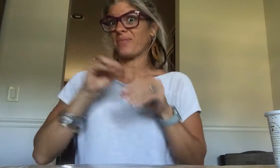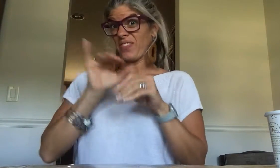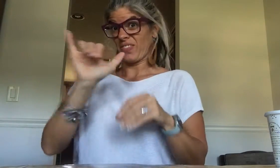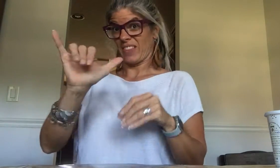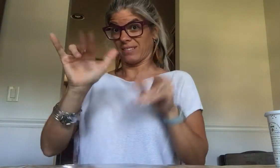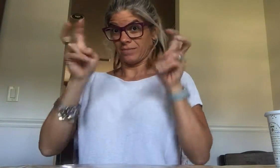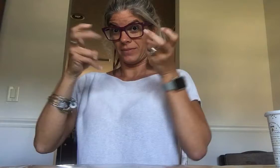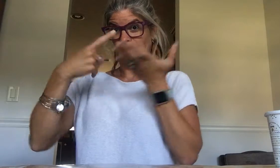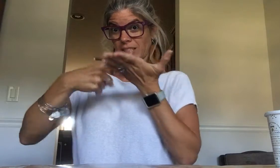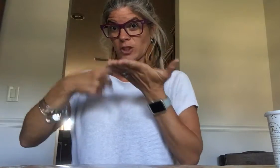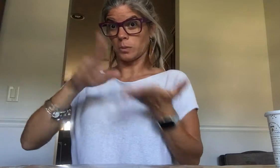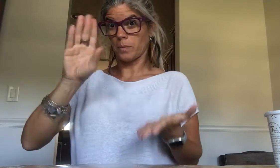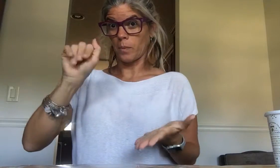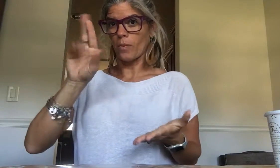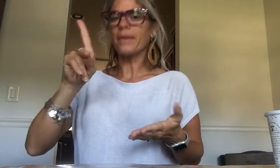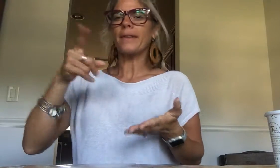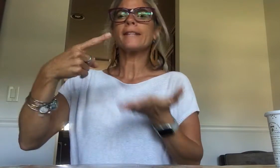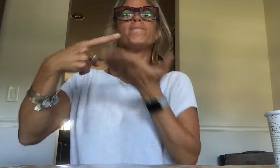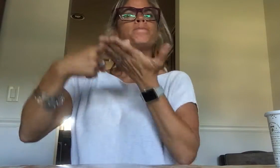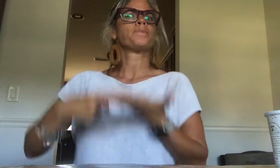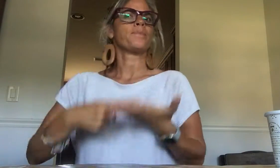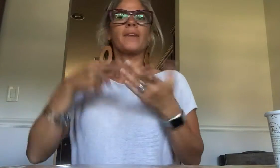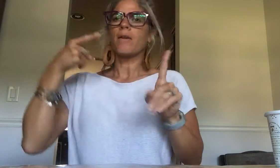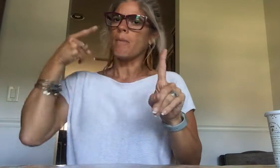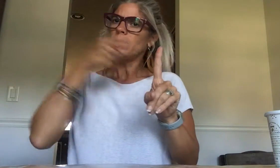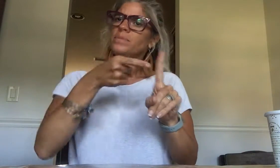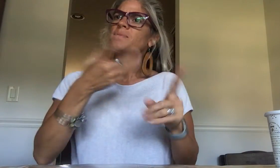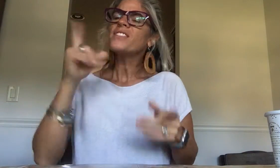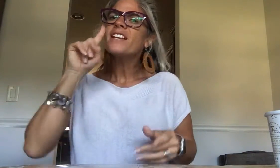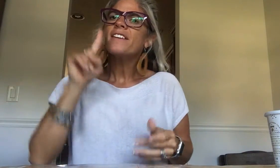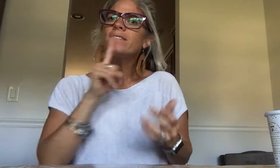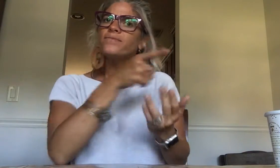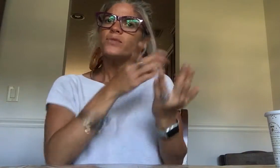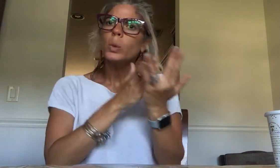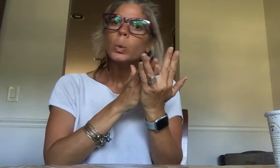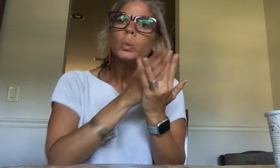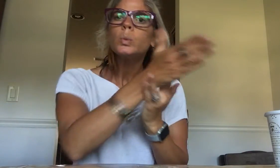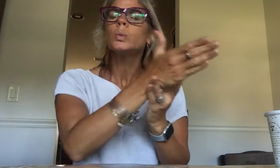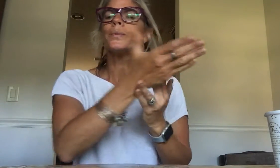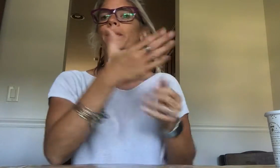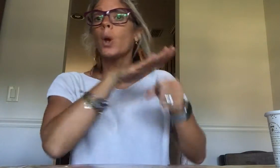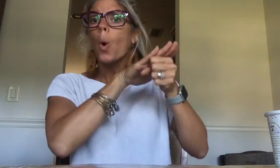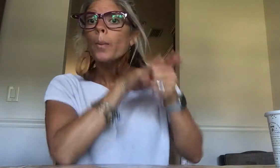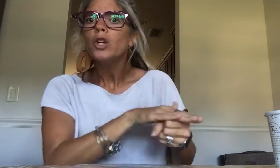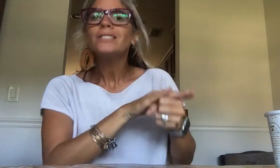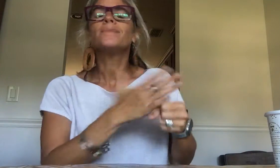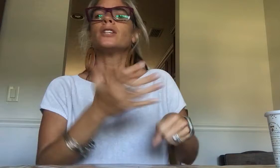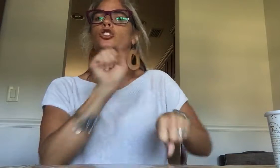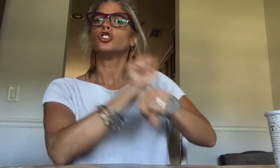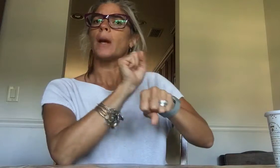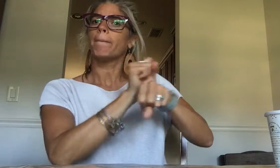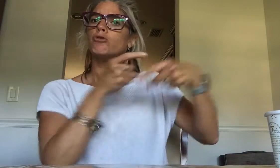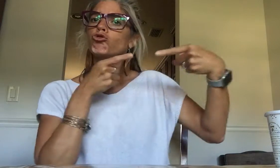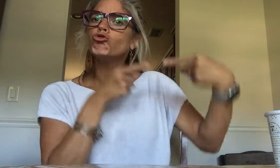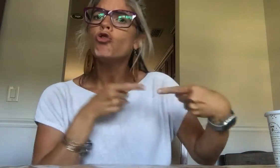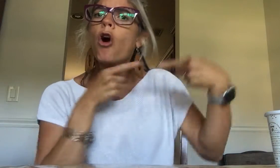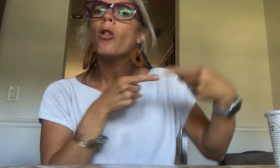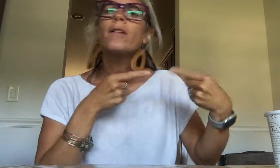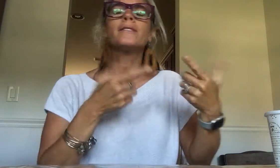In this particular discussion board, the topic of discourse was the what Deaf people really go through: oppression and on-the-job struggles.